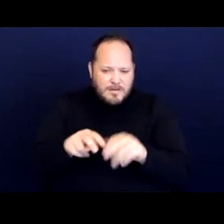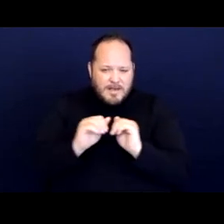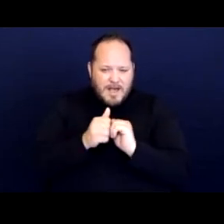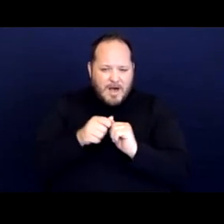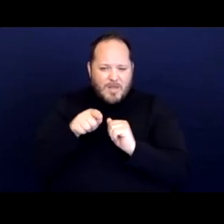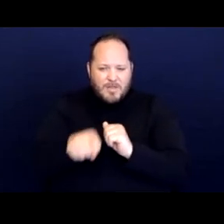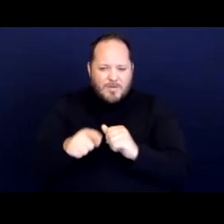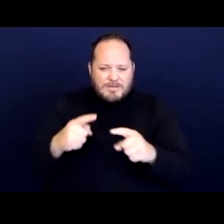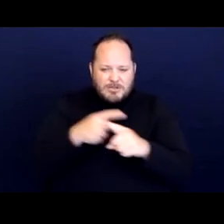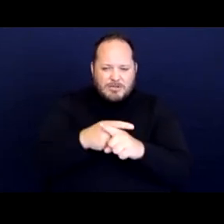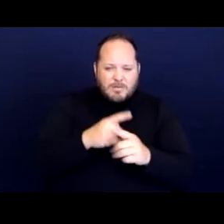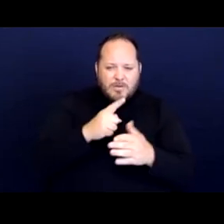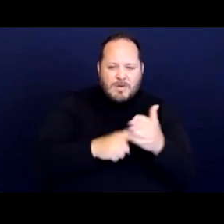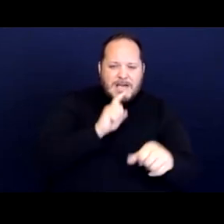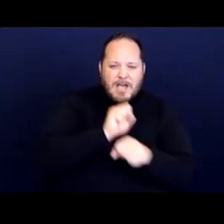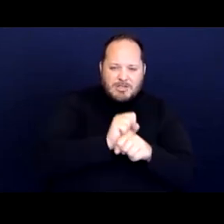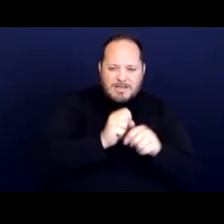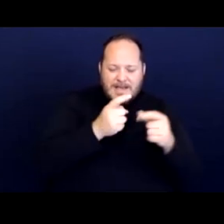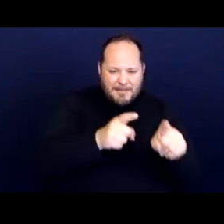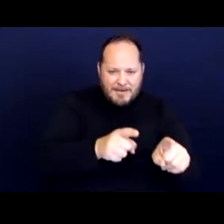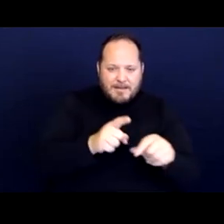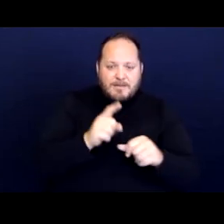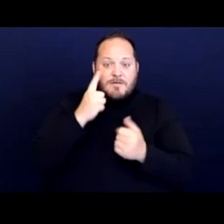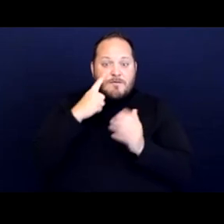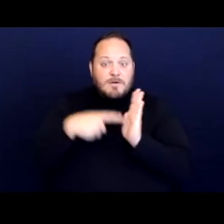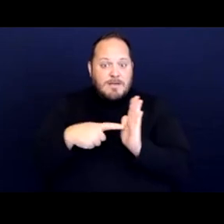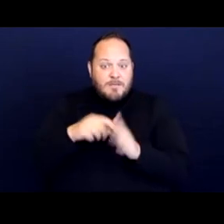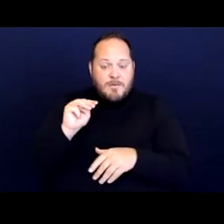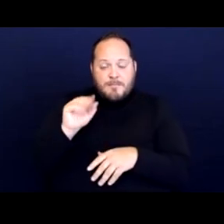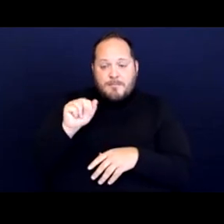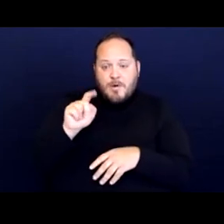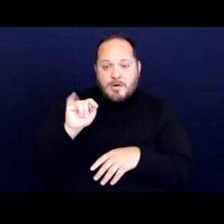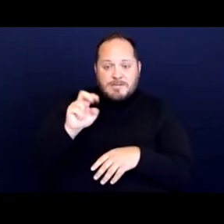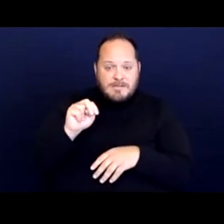with what's actually happening. So for example, in Martin, there was actually